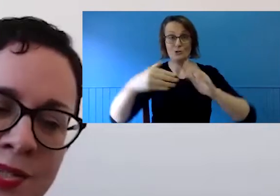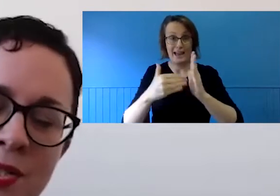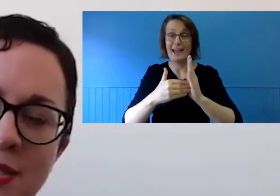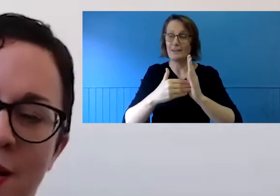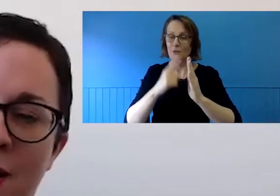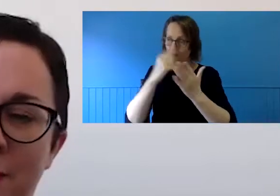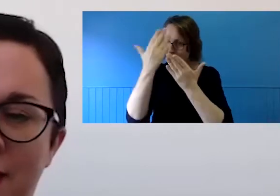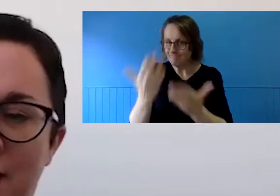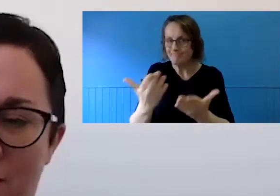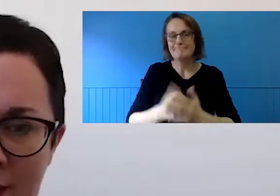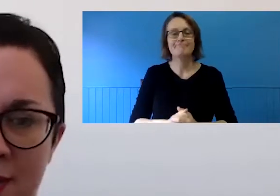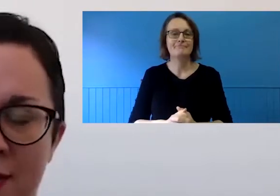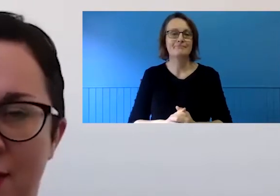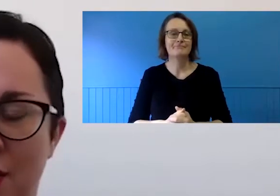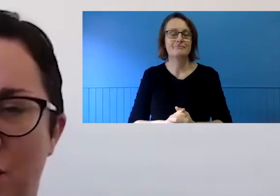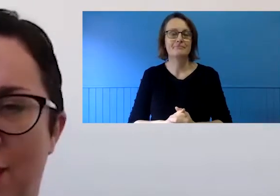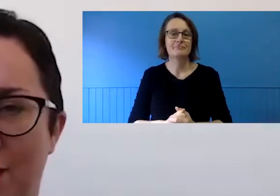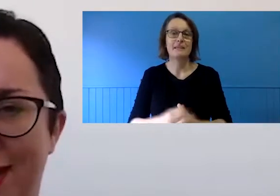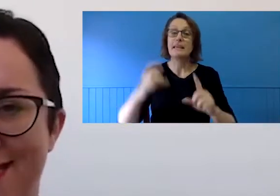It's also a timely reminder that while we gather